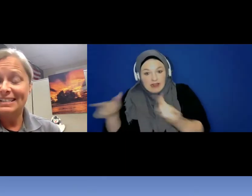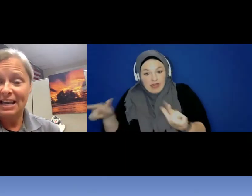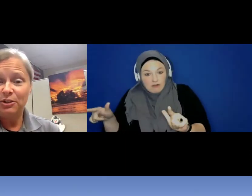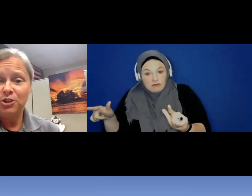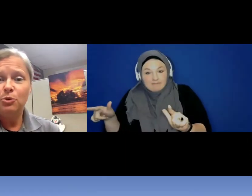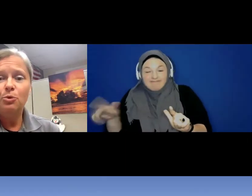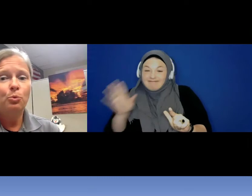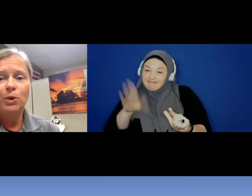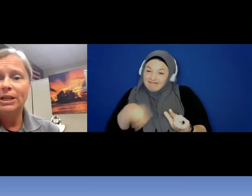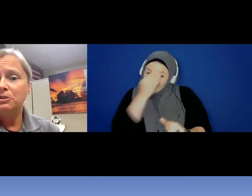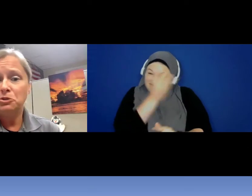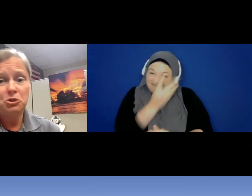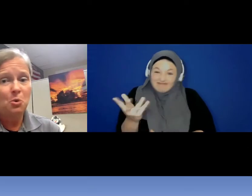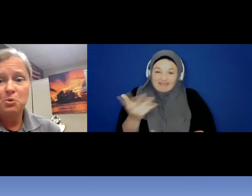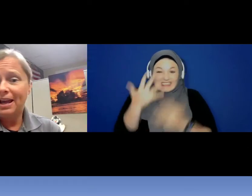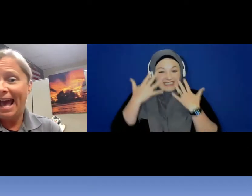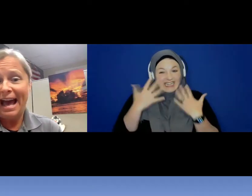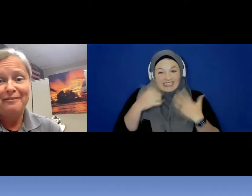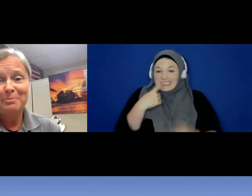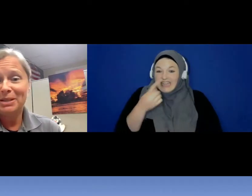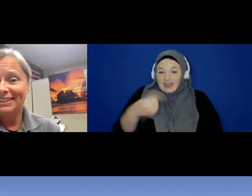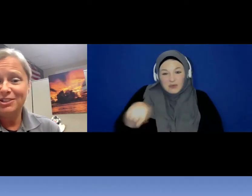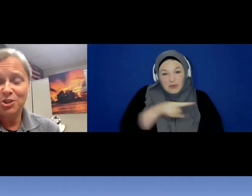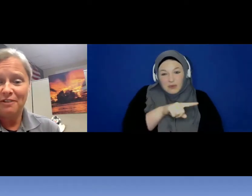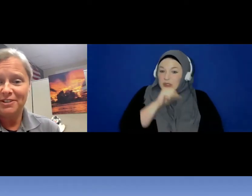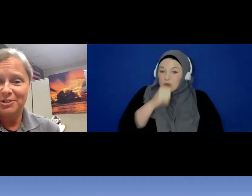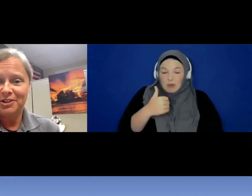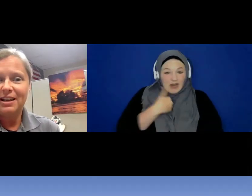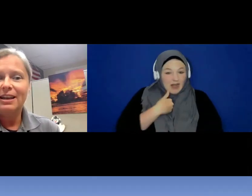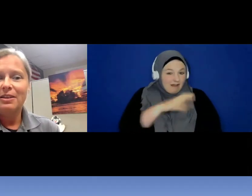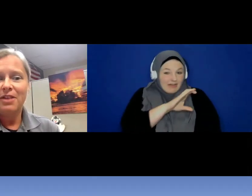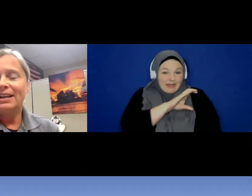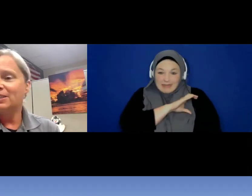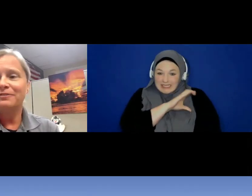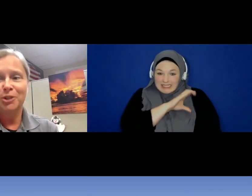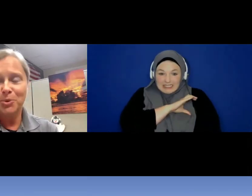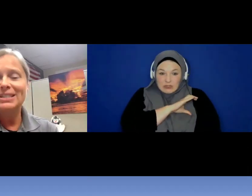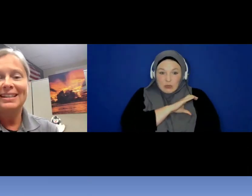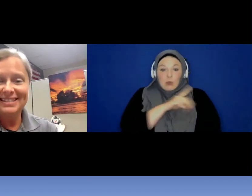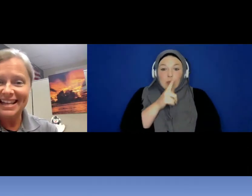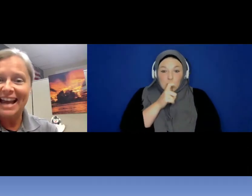tell you, we don't have a police officer that is fluent in sign